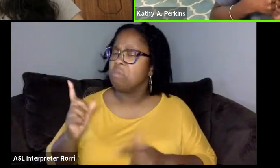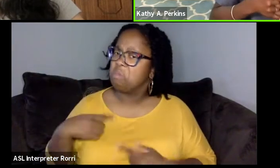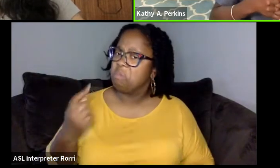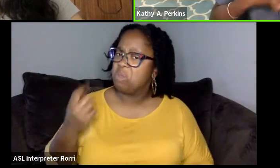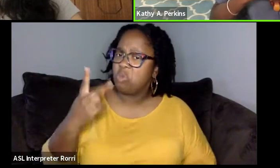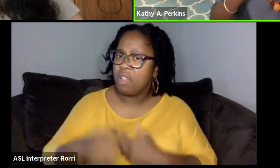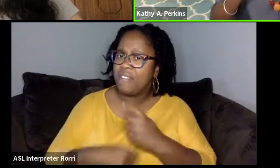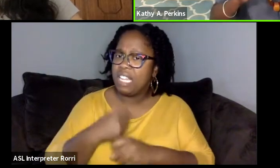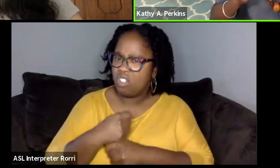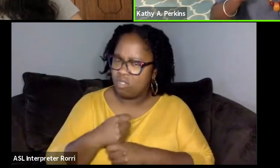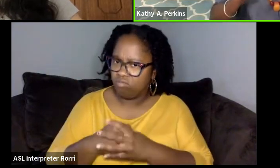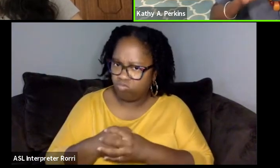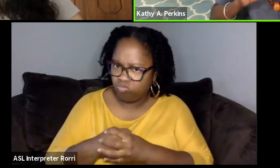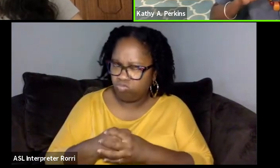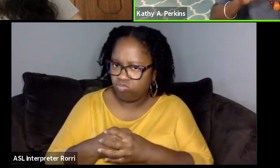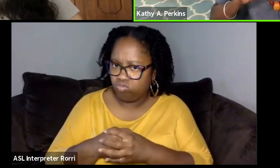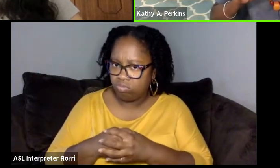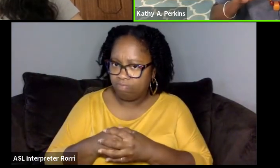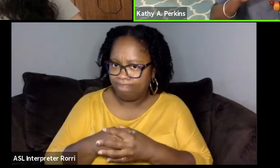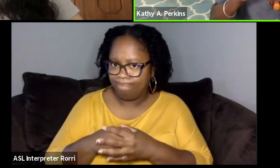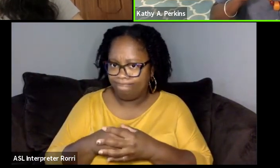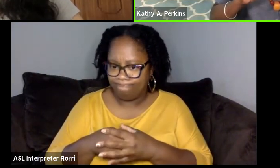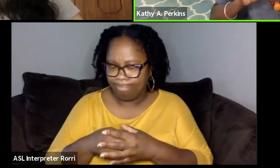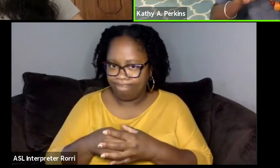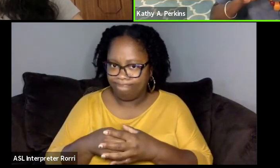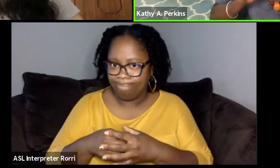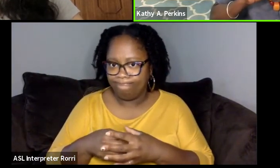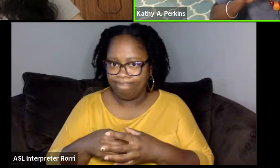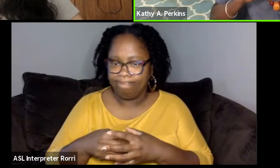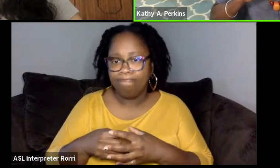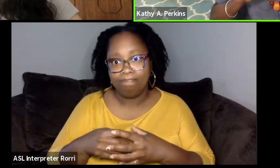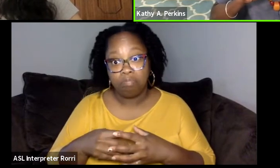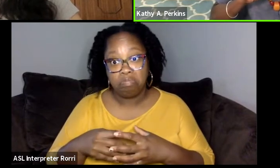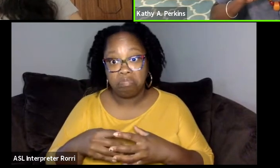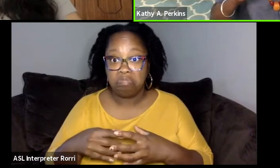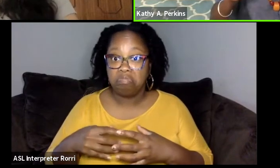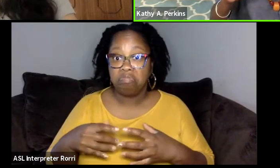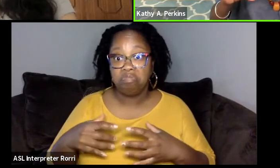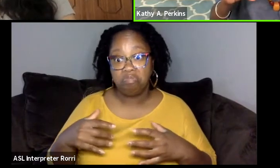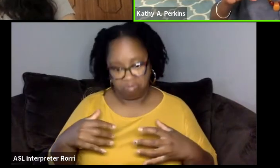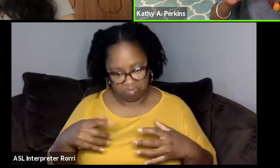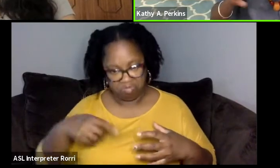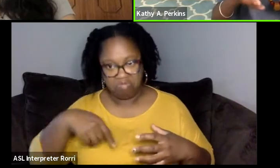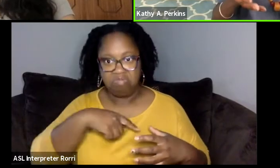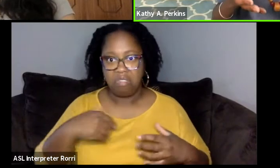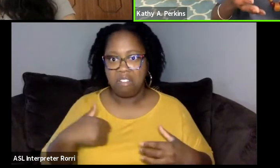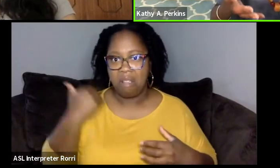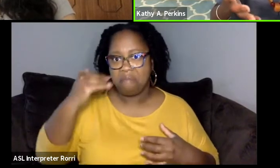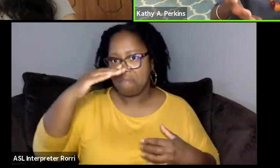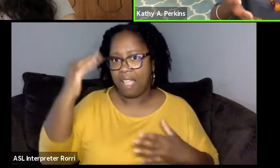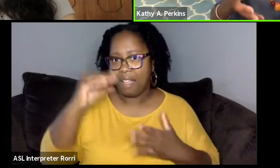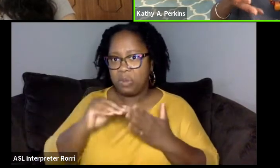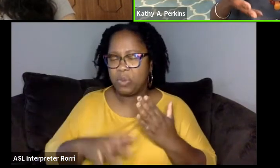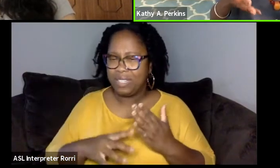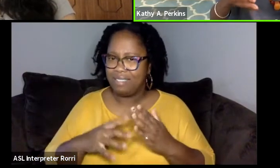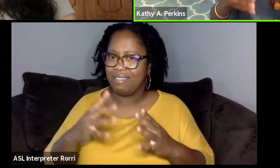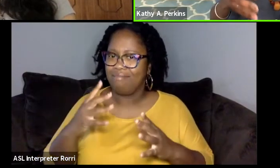And I'm just looking at the number of young blacks who were getting degrees. And the whole point of the Facebook page